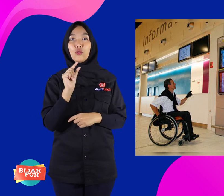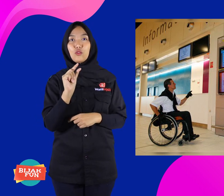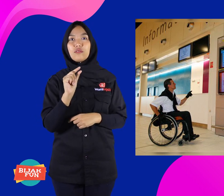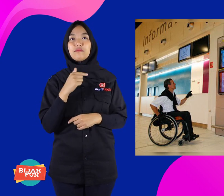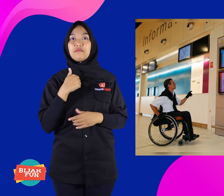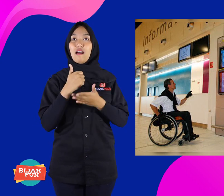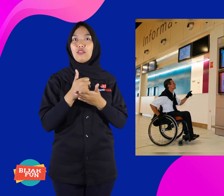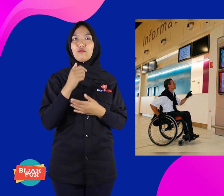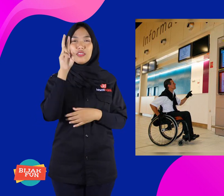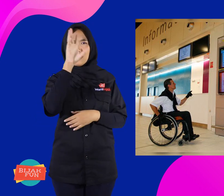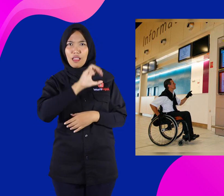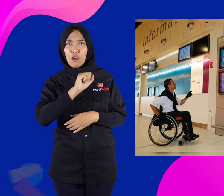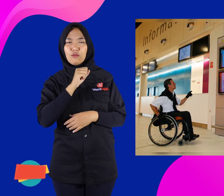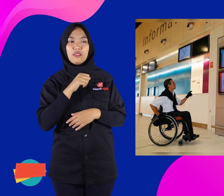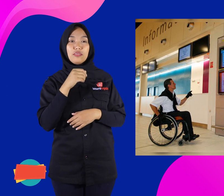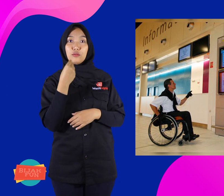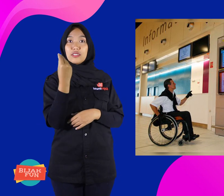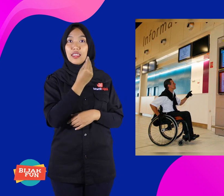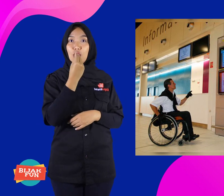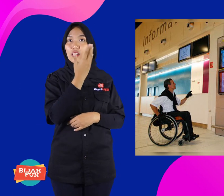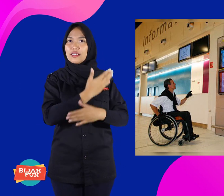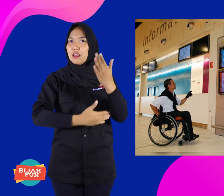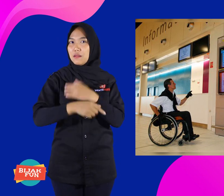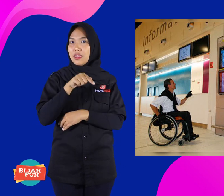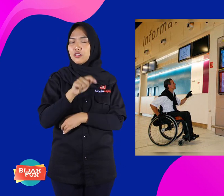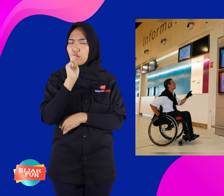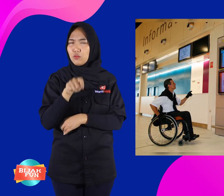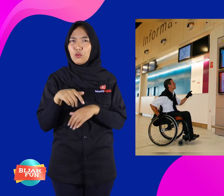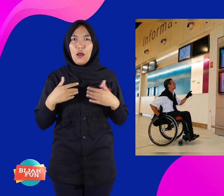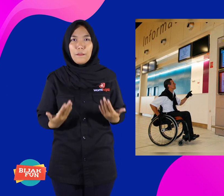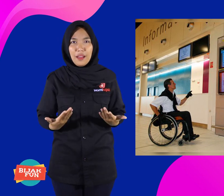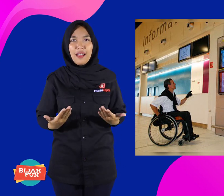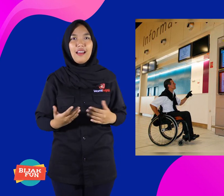to find out the needs of tourists with disabilities.